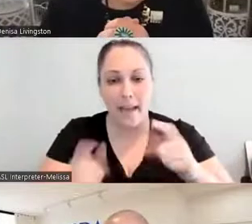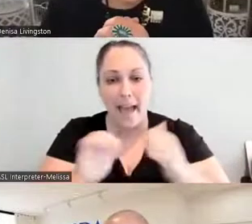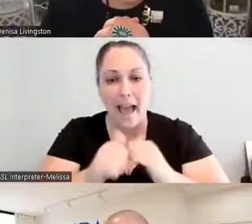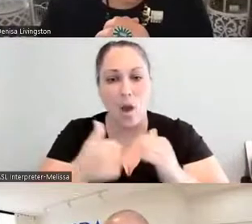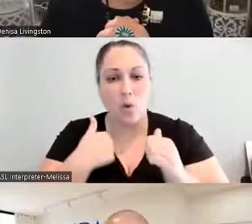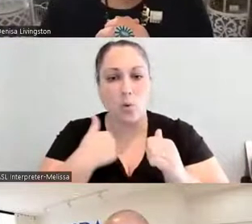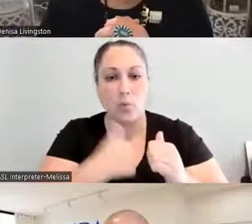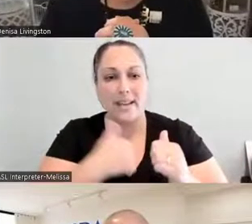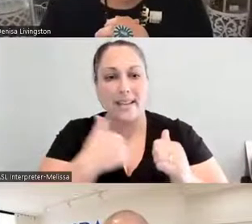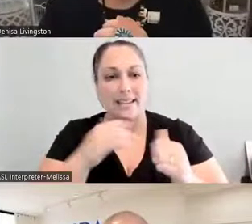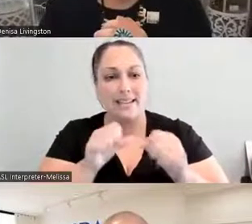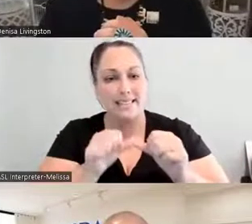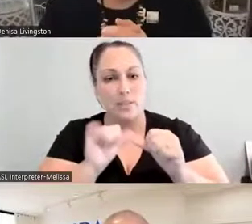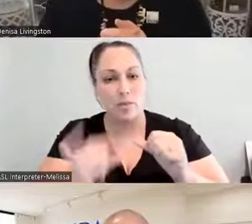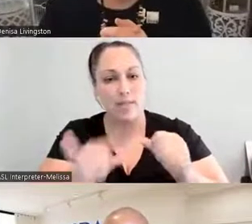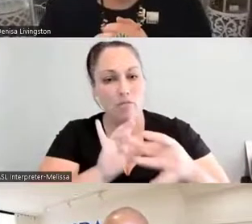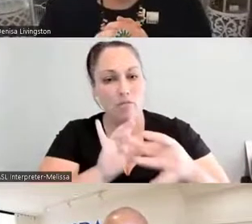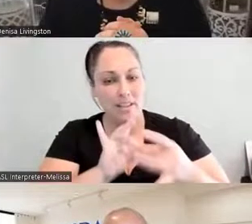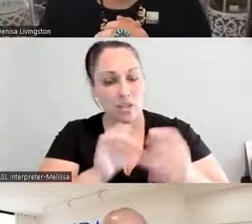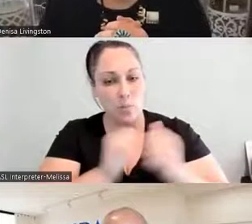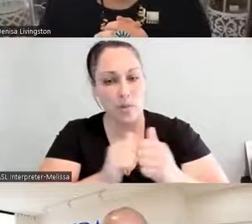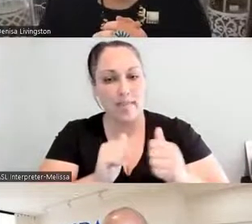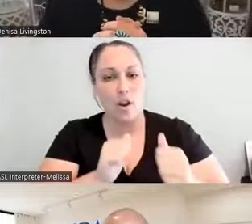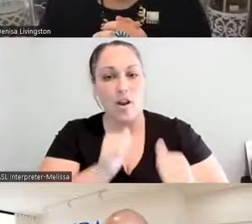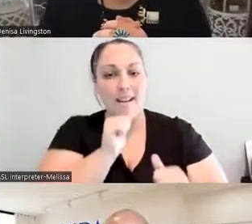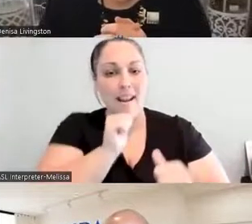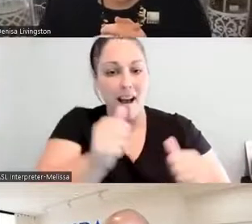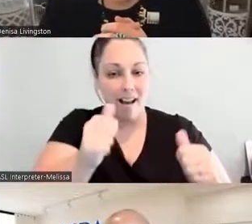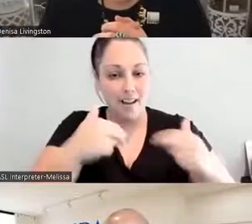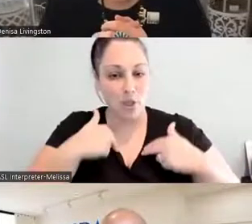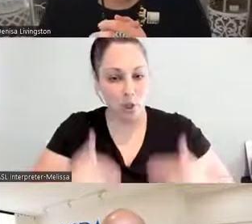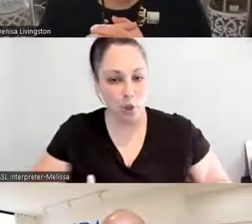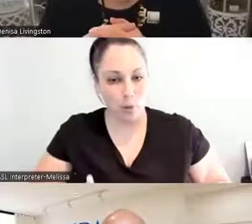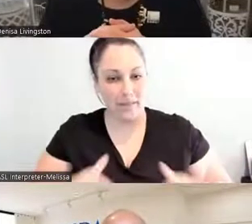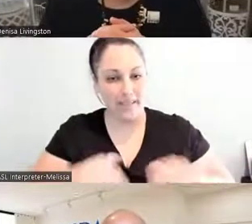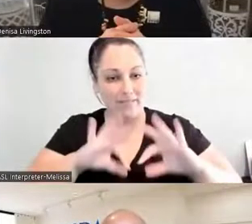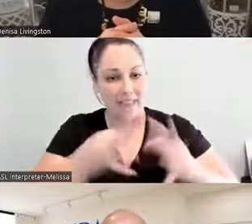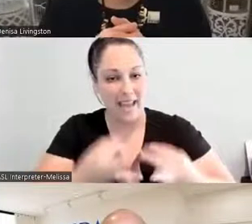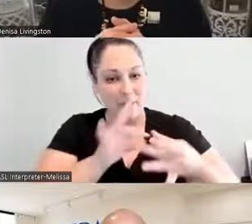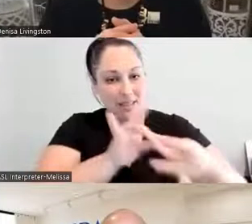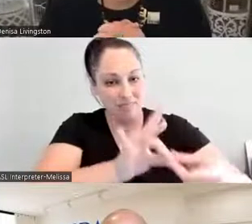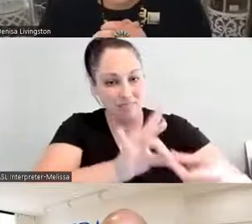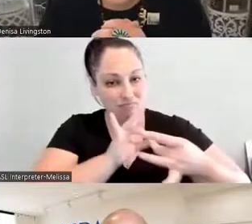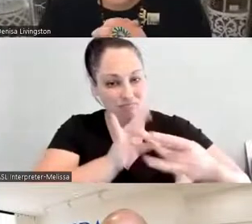Thank you, everyone, for listening. Thank you, everyone, for your attention and what I've been able to provide.